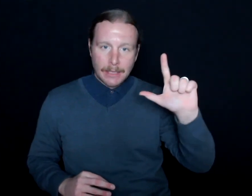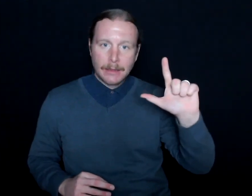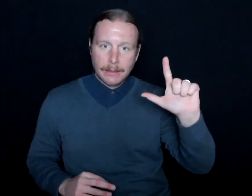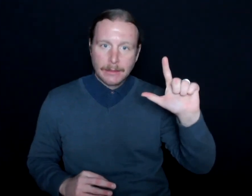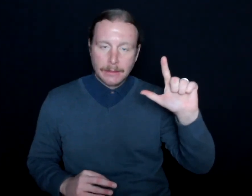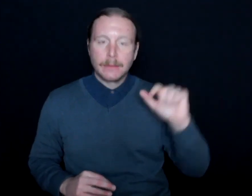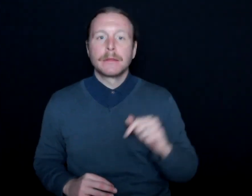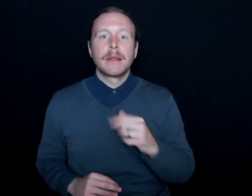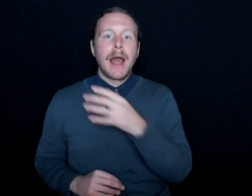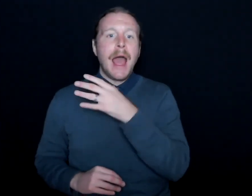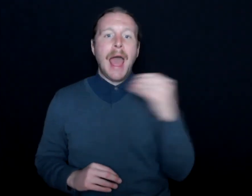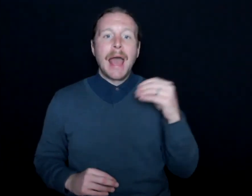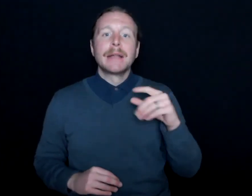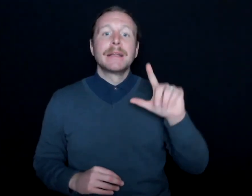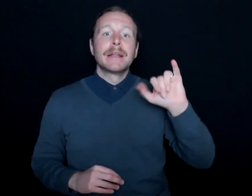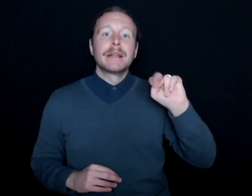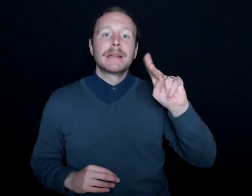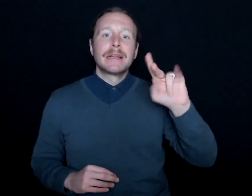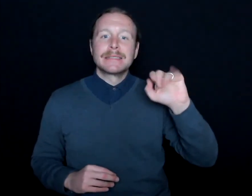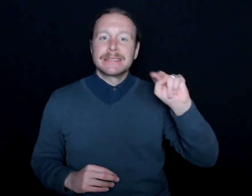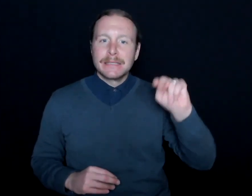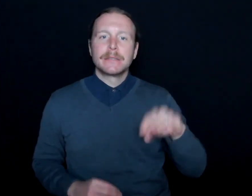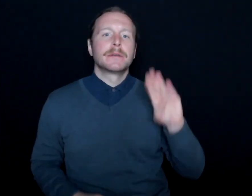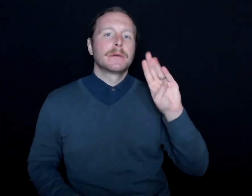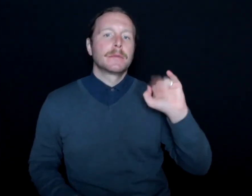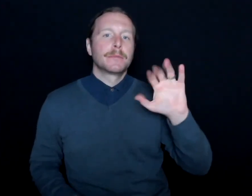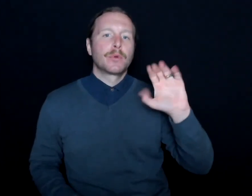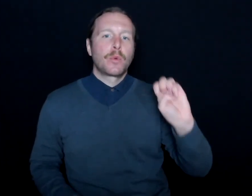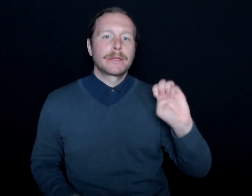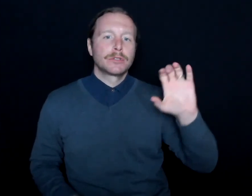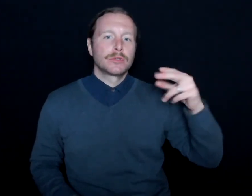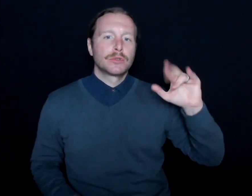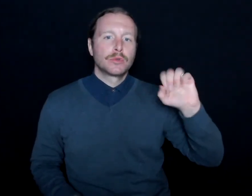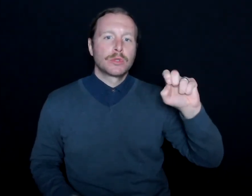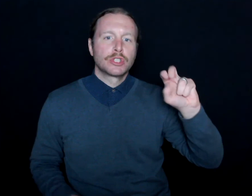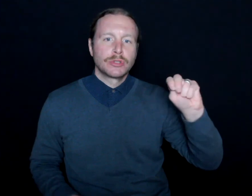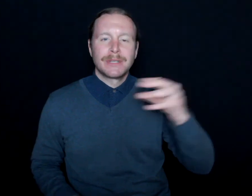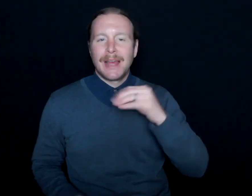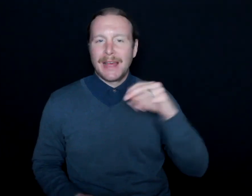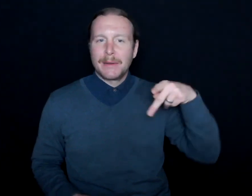And then, on LinkedIn, it's Brice Christianson, as well as Play-By-Play Sports Interpreting on LinkedIn.